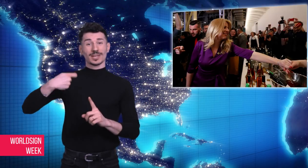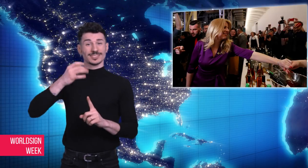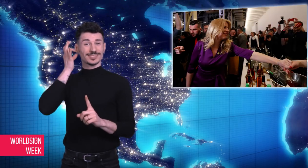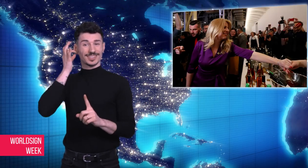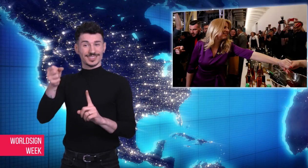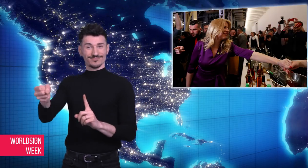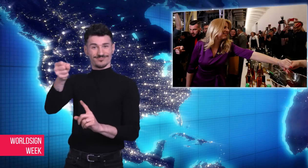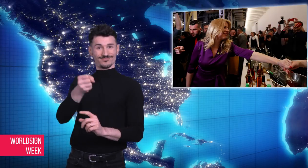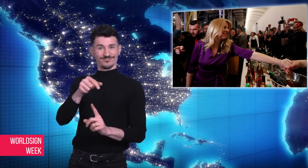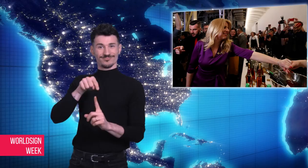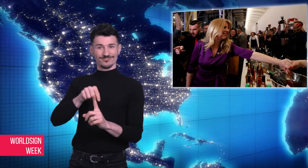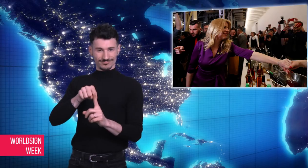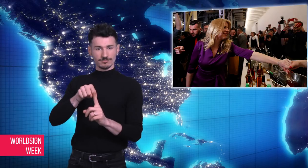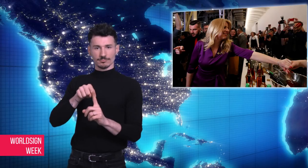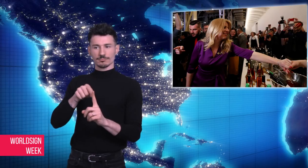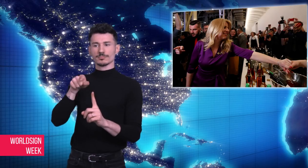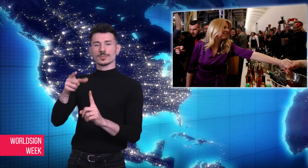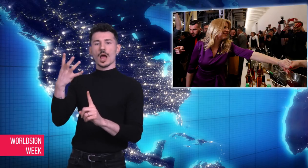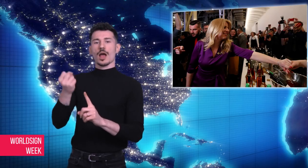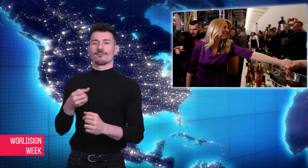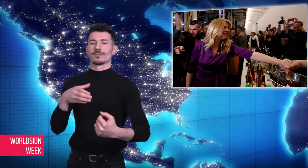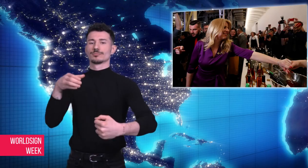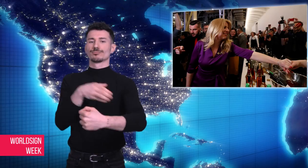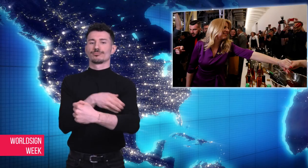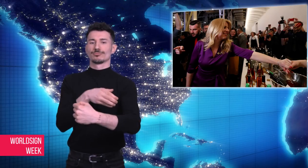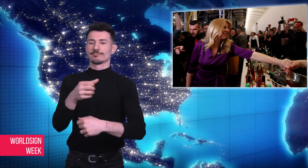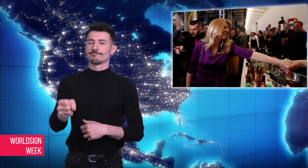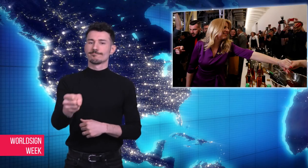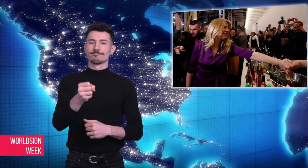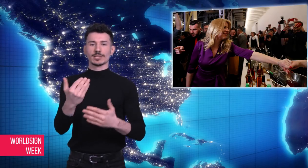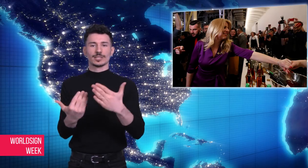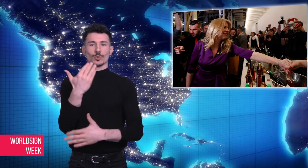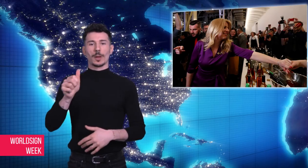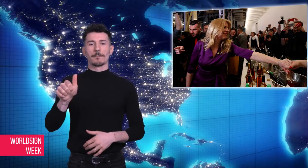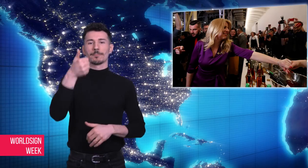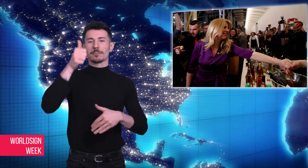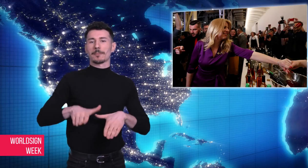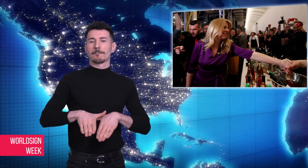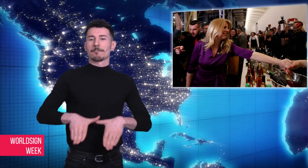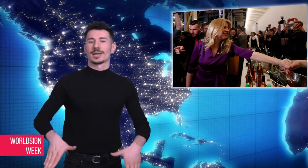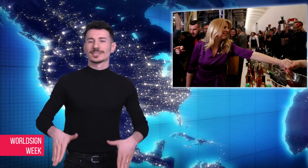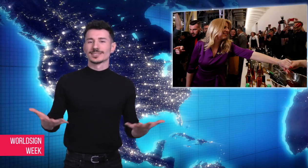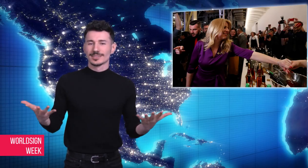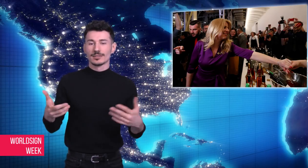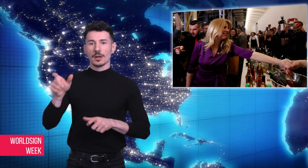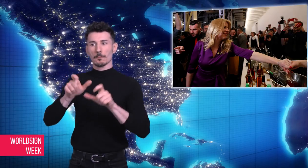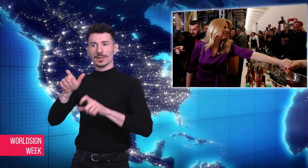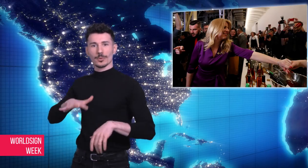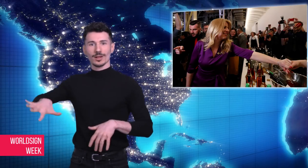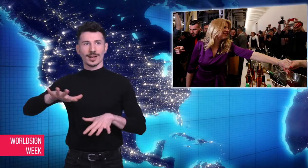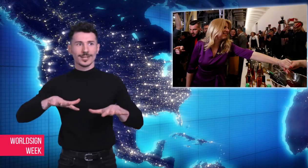murdered. As president, she has the power to decide who becomes